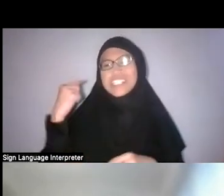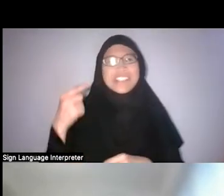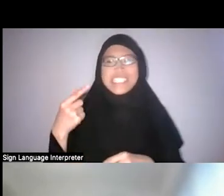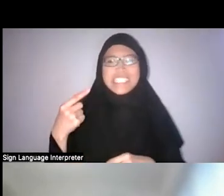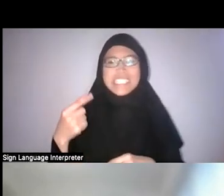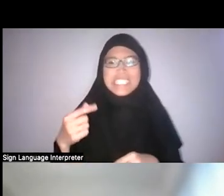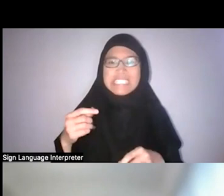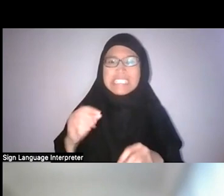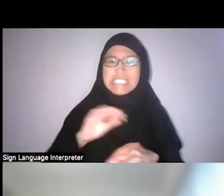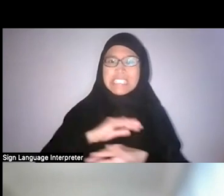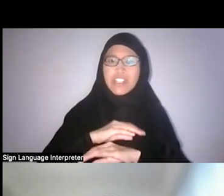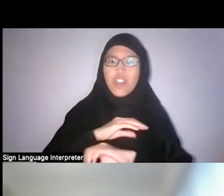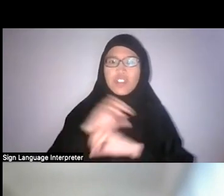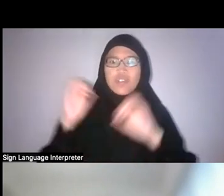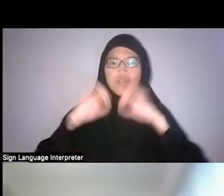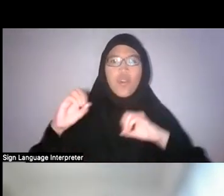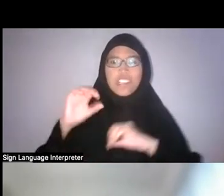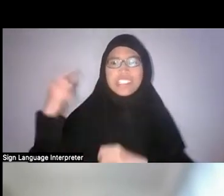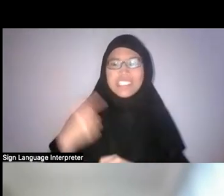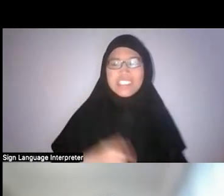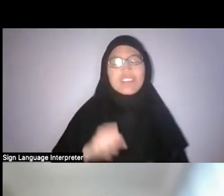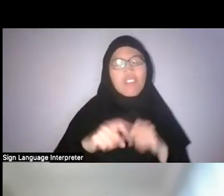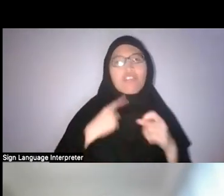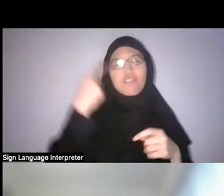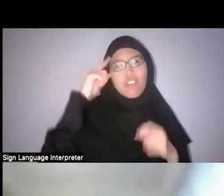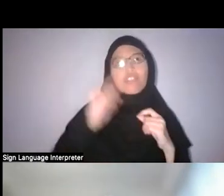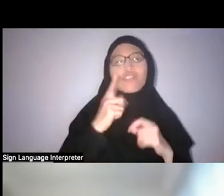So yeah, for sure, it’s a global paradigm shift.